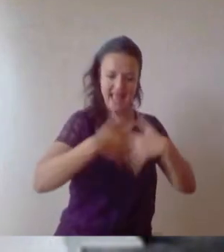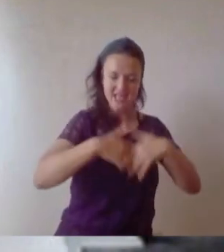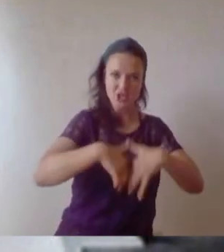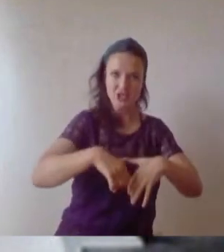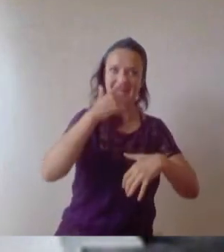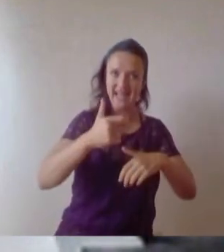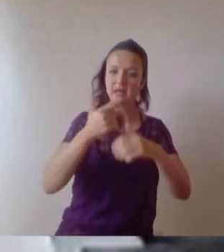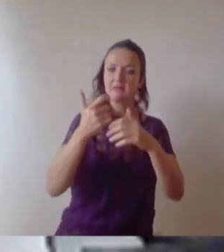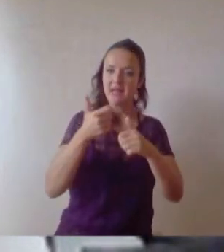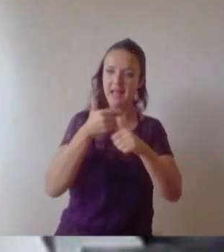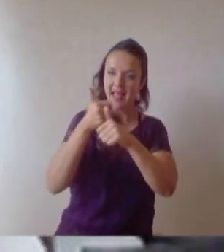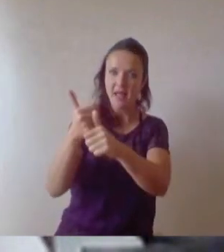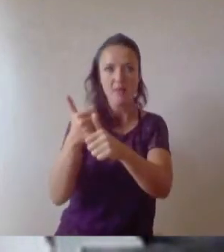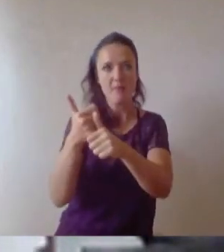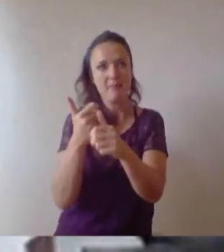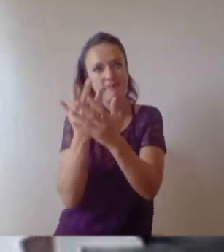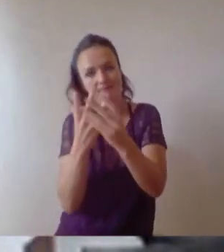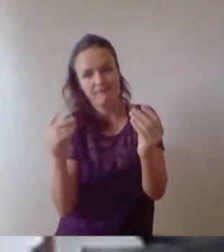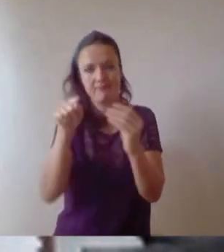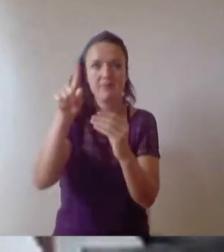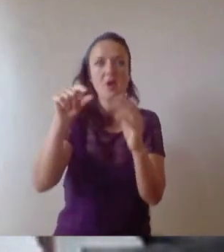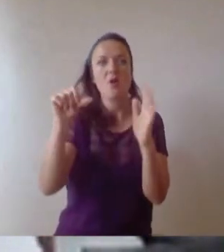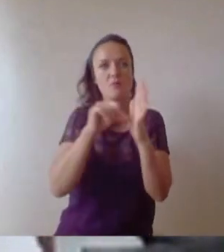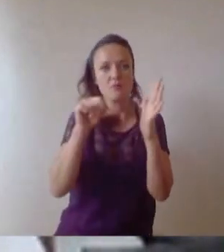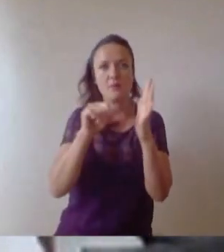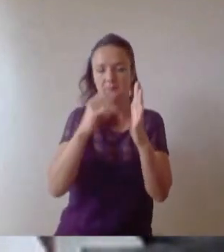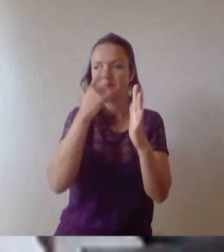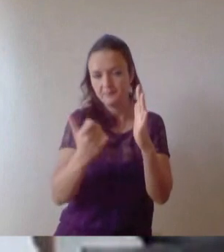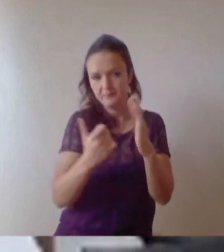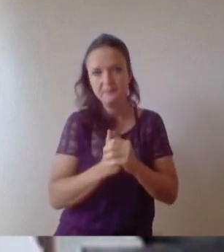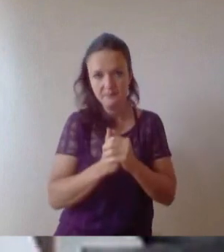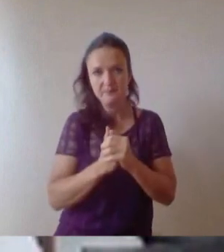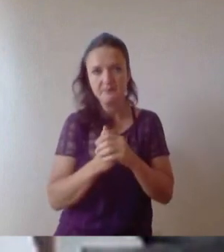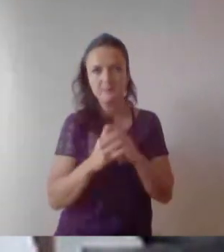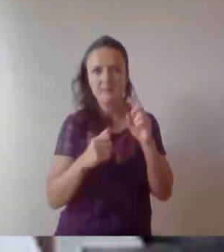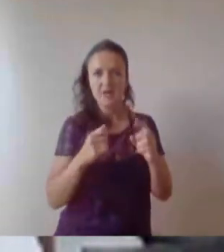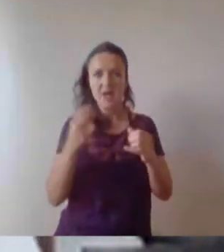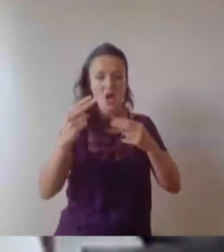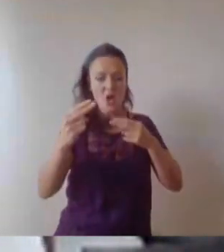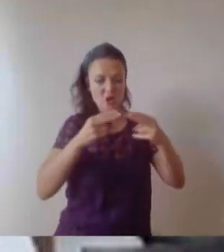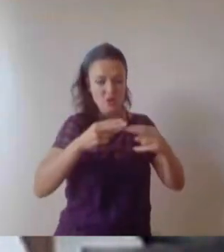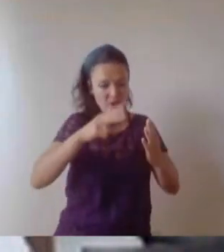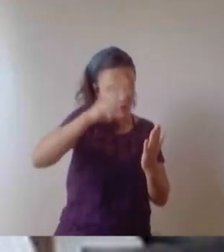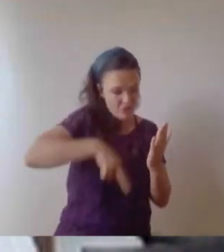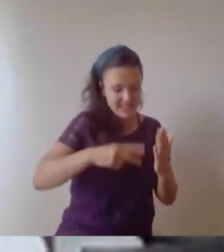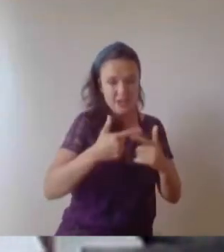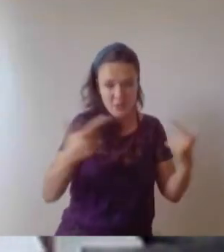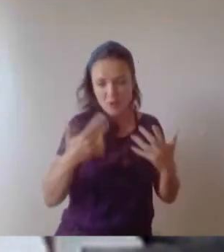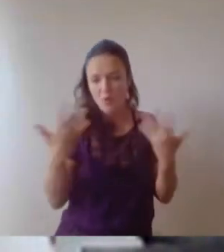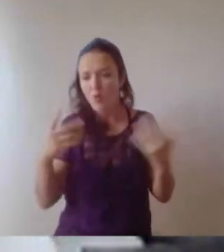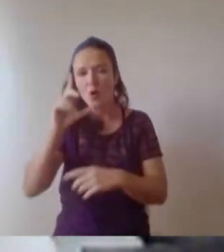If you read the news too much, or get sucked into Twitter, like I do, it's easy to feel down about the world right now. You can actually flip that on its head.